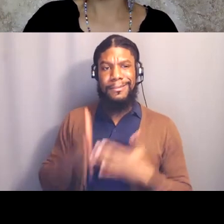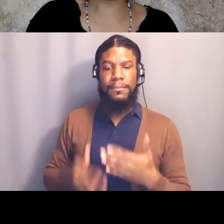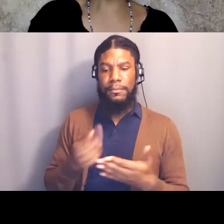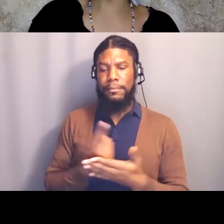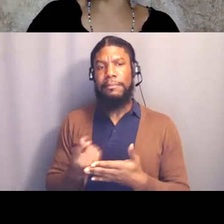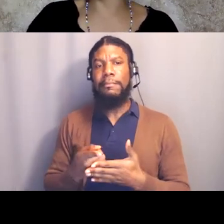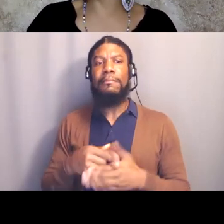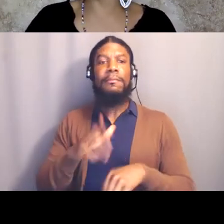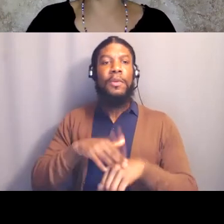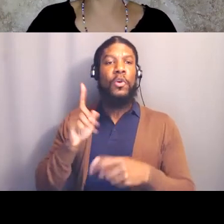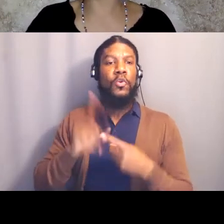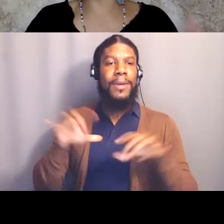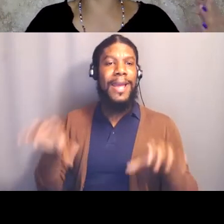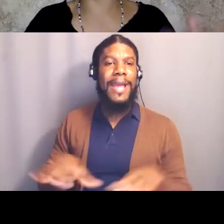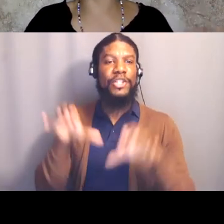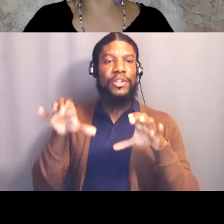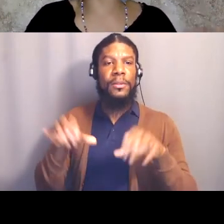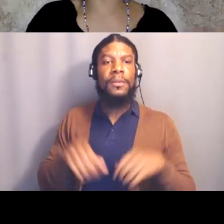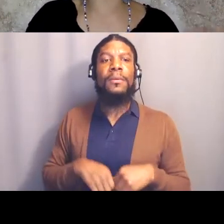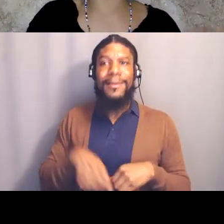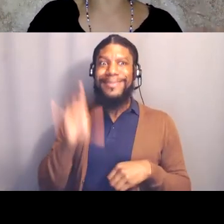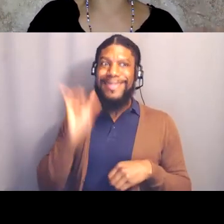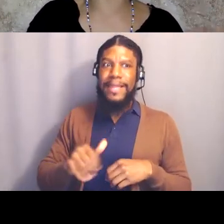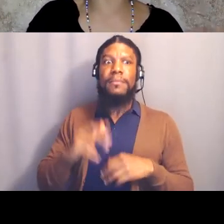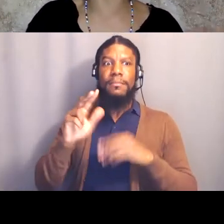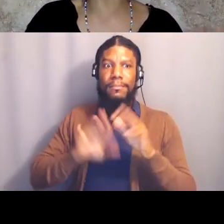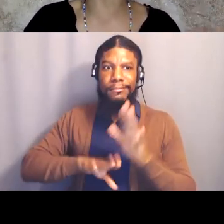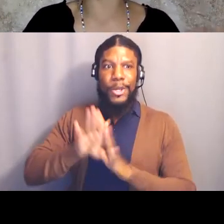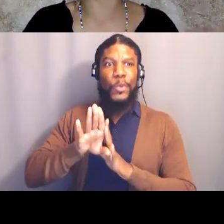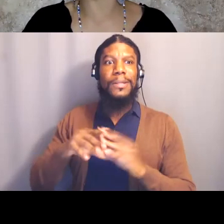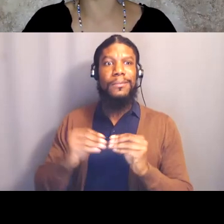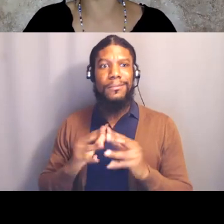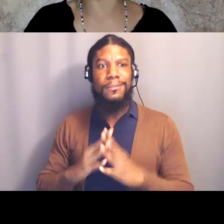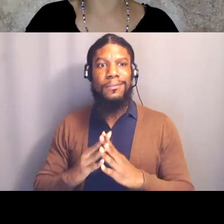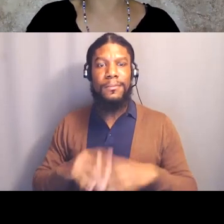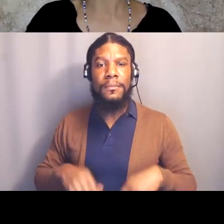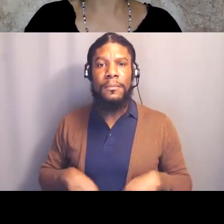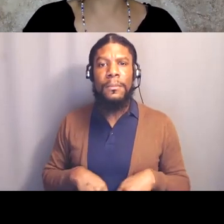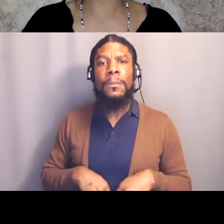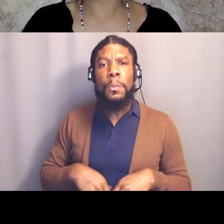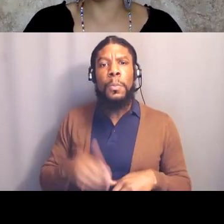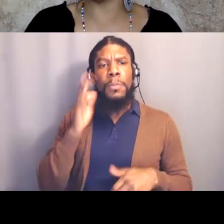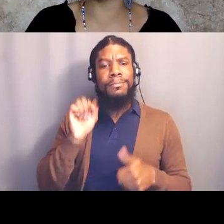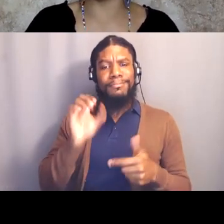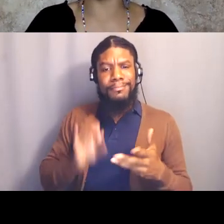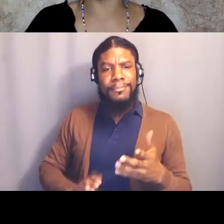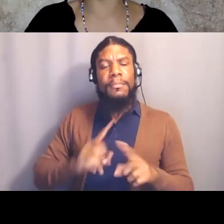and that's not the only ways what I'll give you as a list are not the only ways that you can build, but there's some ways that you can build